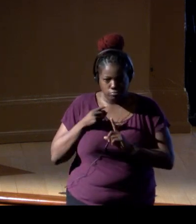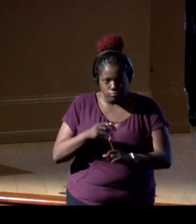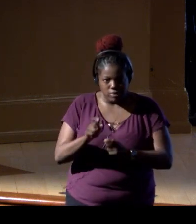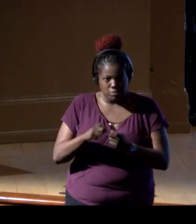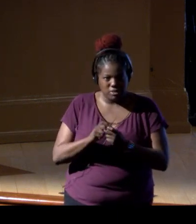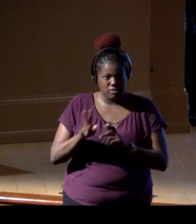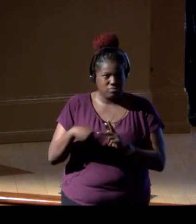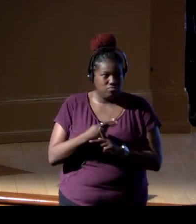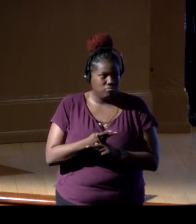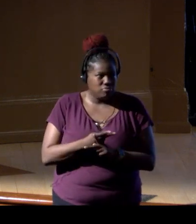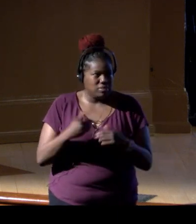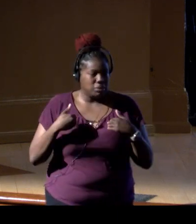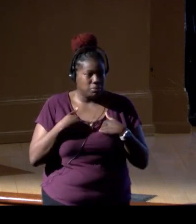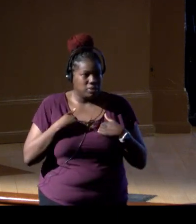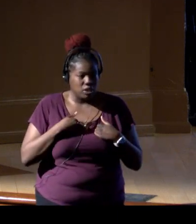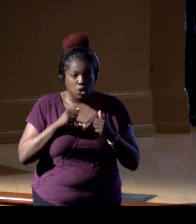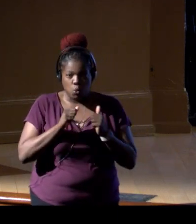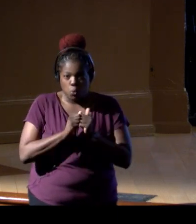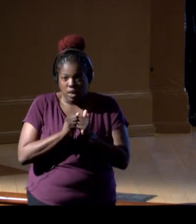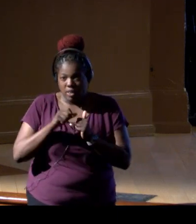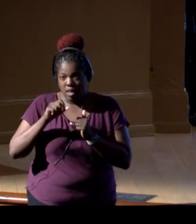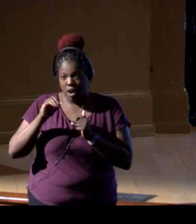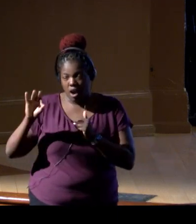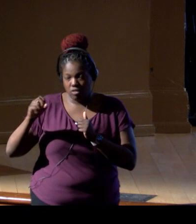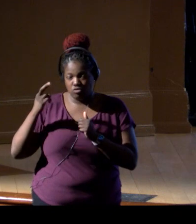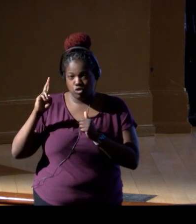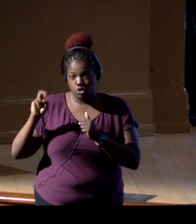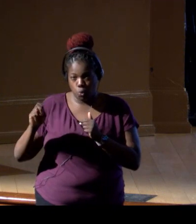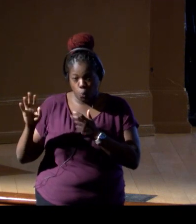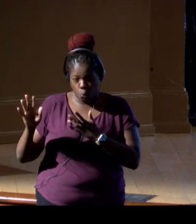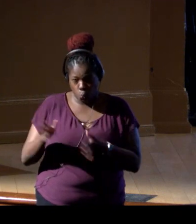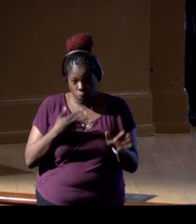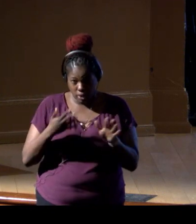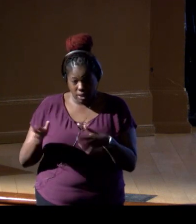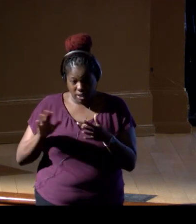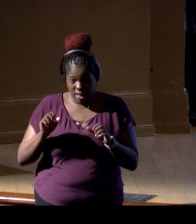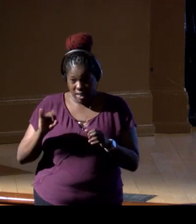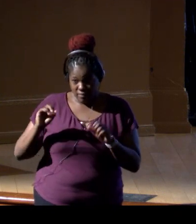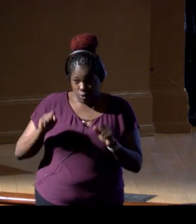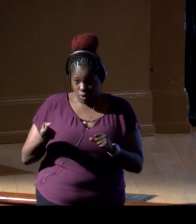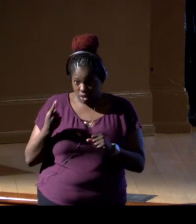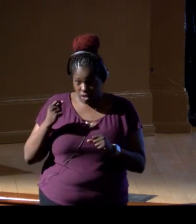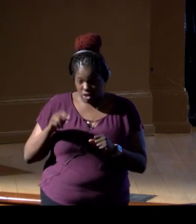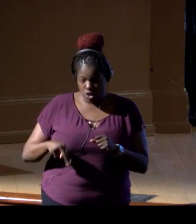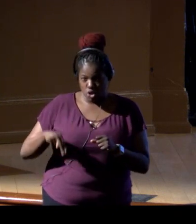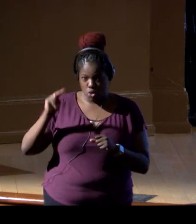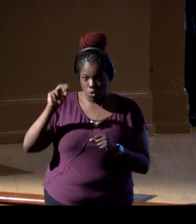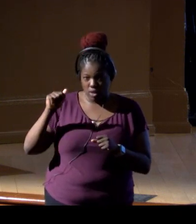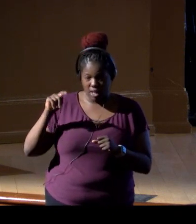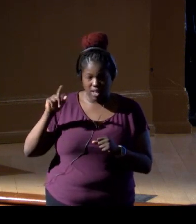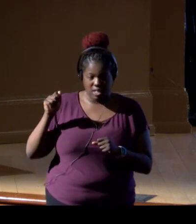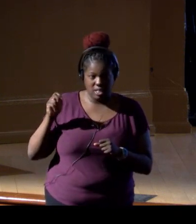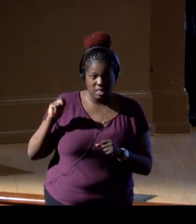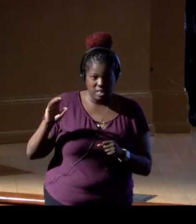For example, with offshore wind, if you could understand that there's a North Atlantic right whale in the area,